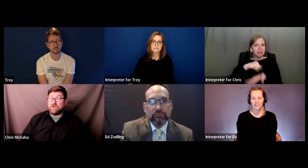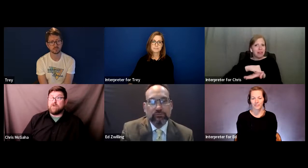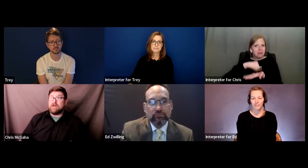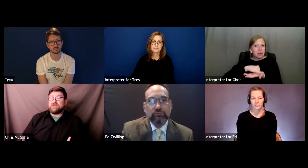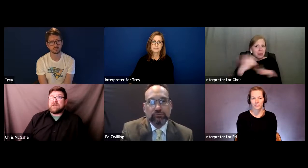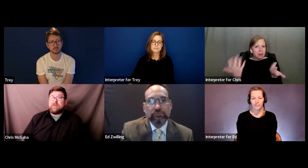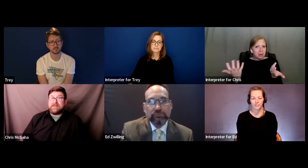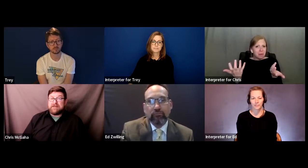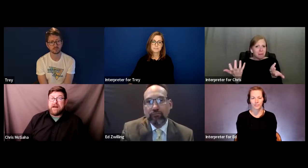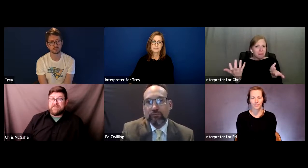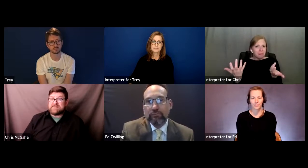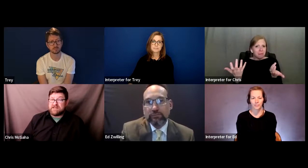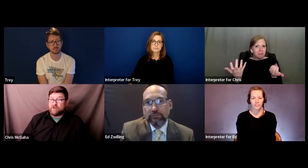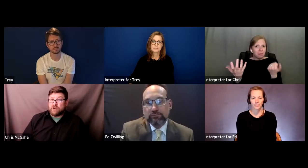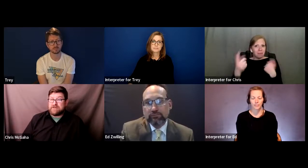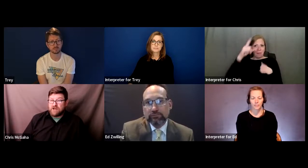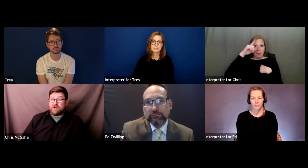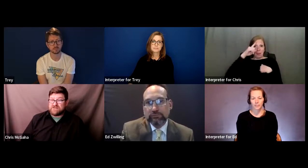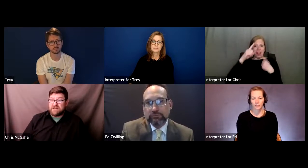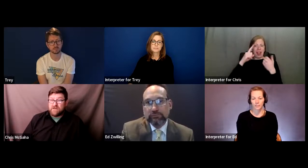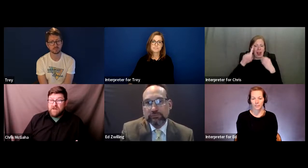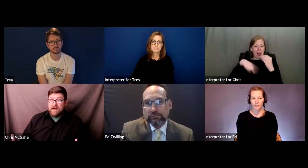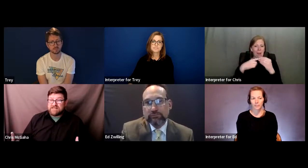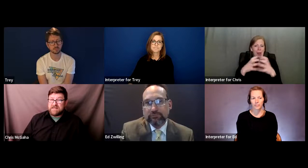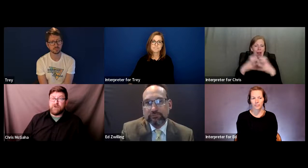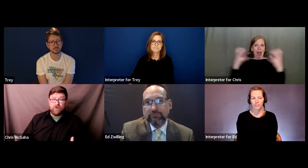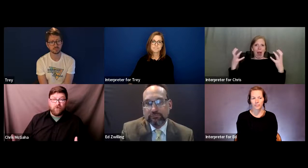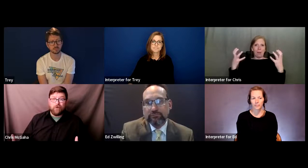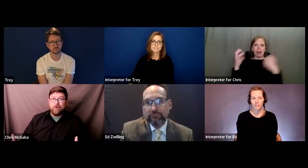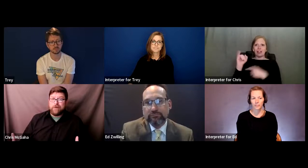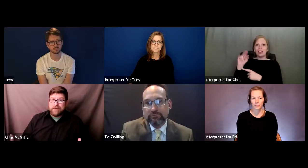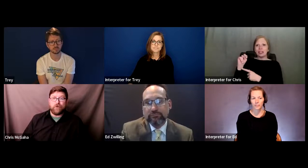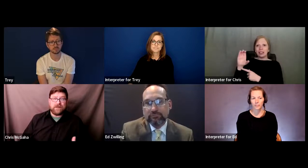So if you think about the amount of incidental learning that occurs in a typical hearing